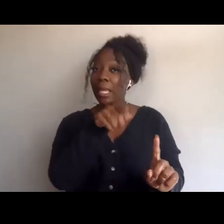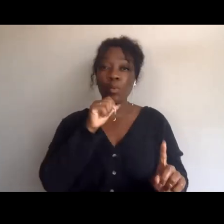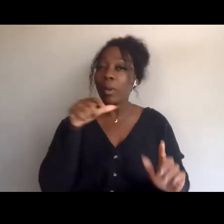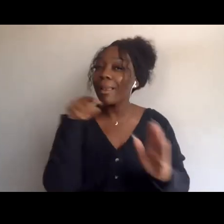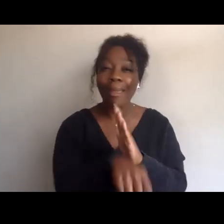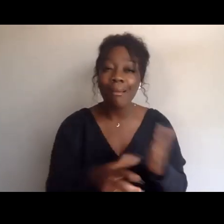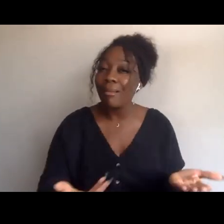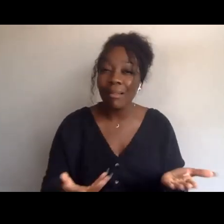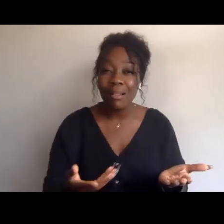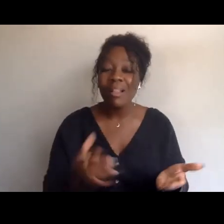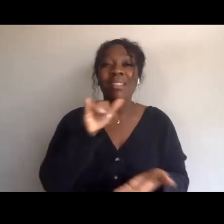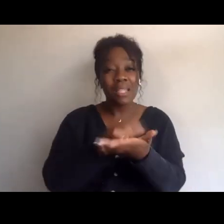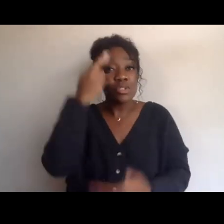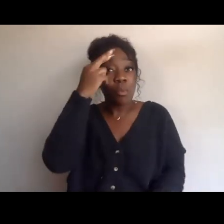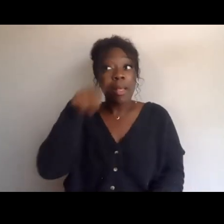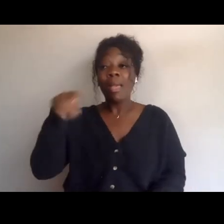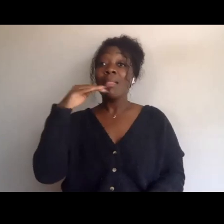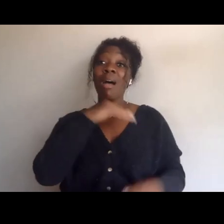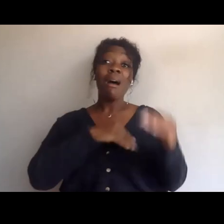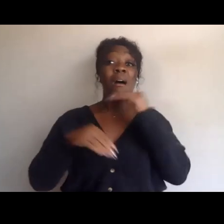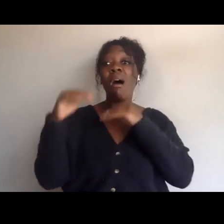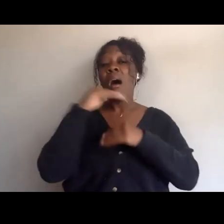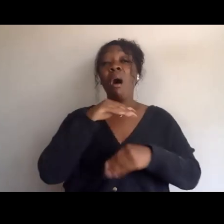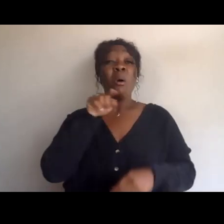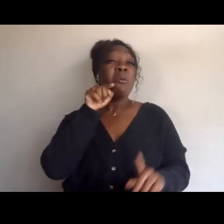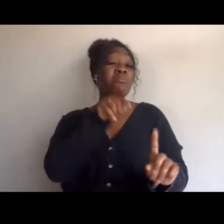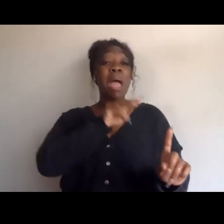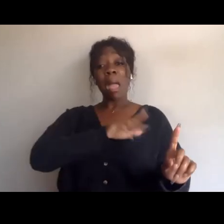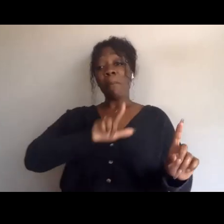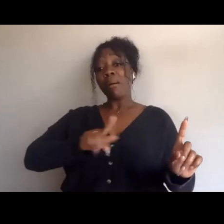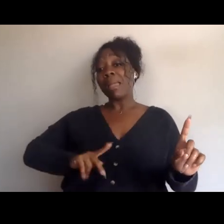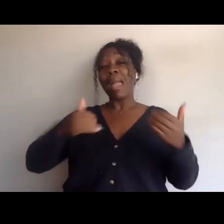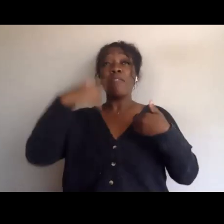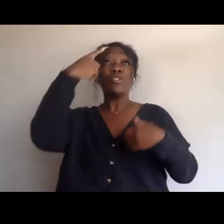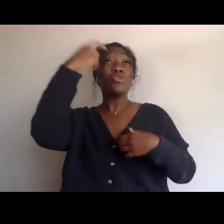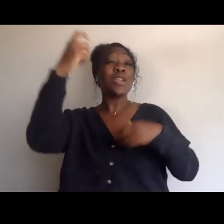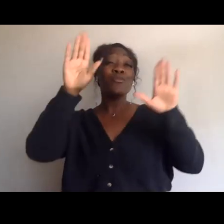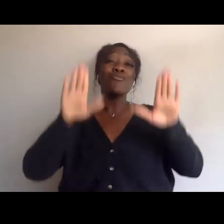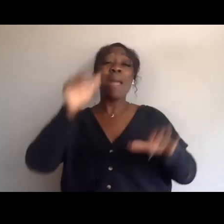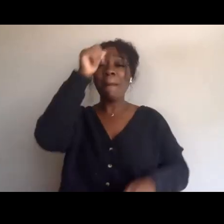about Martin Luther King having a dream and being this great man and everybody should seek to emulate King,